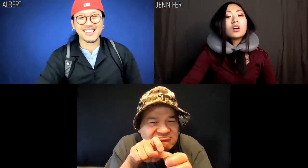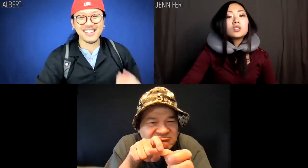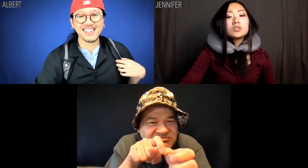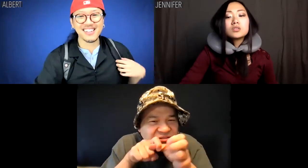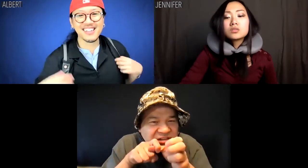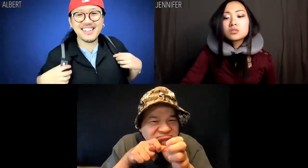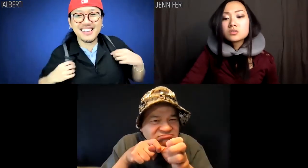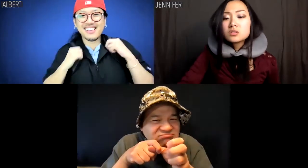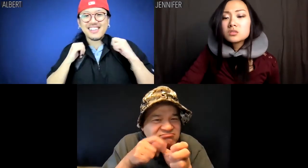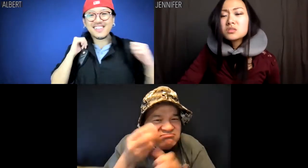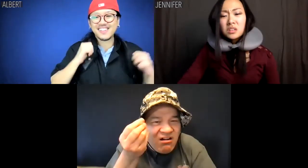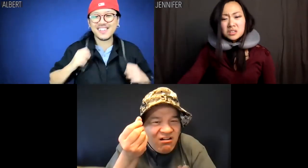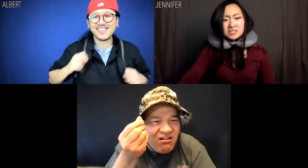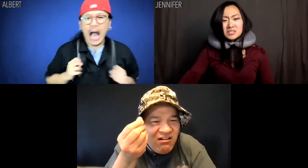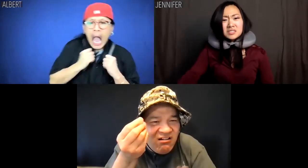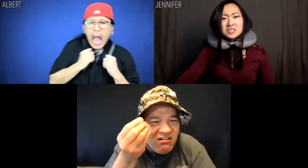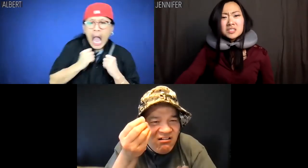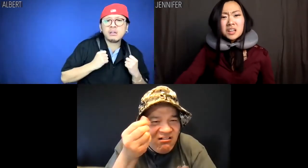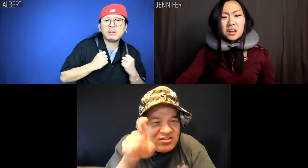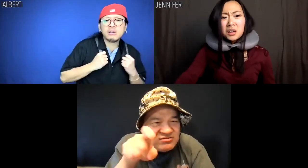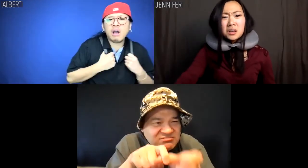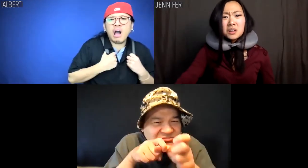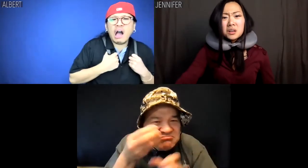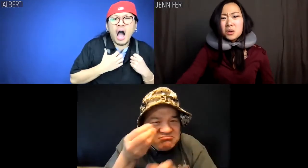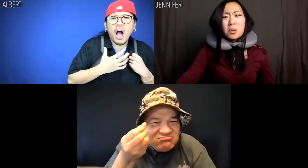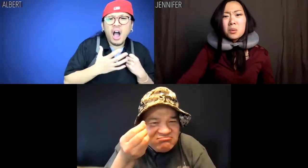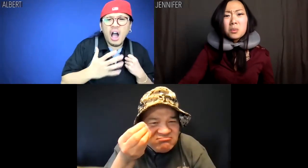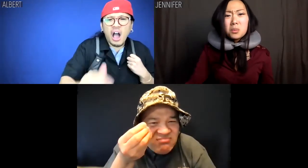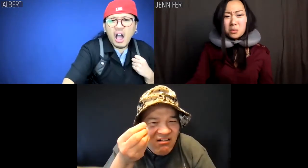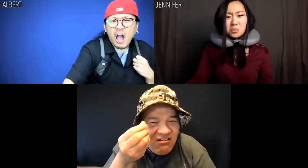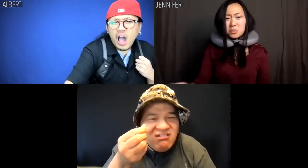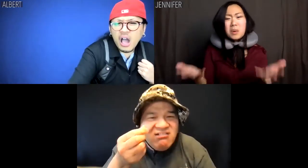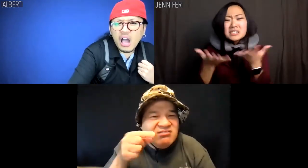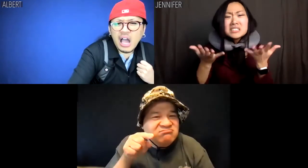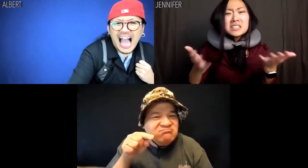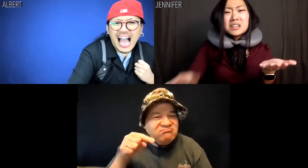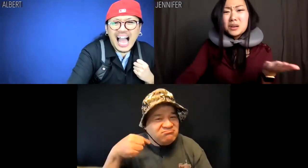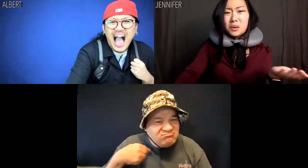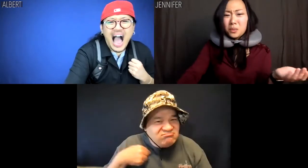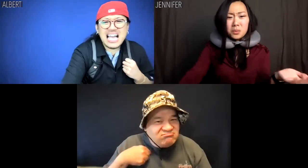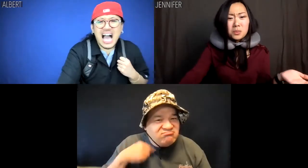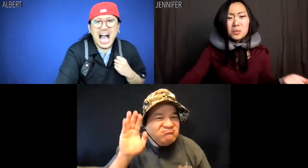[Stranger speaking Mandarin] Albert: AH! Jennifer: What?!